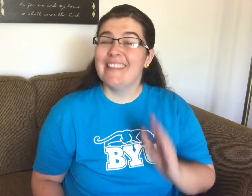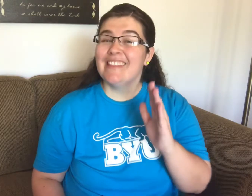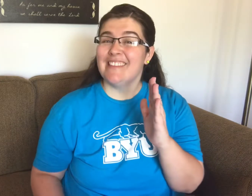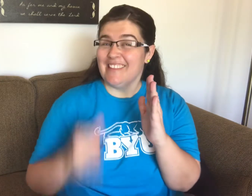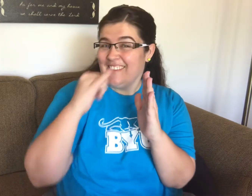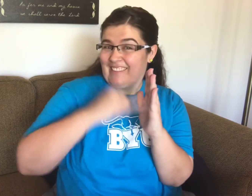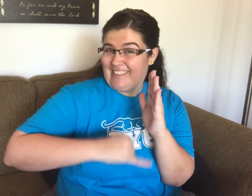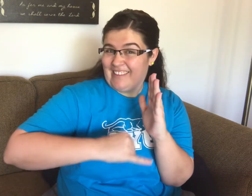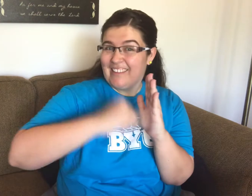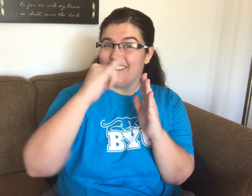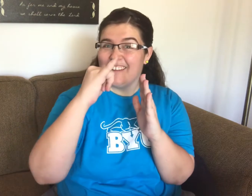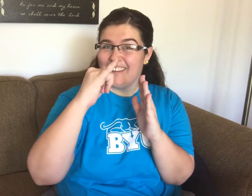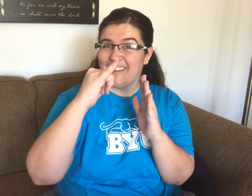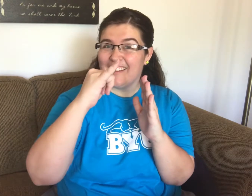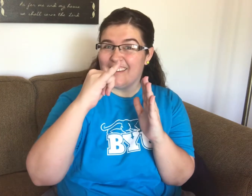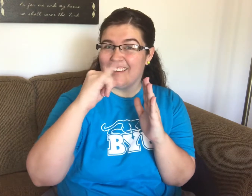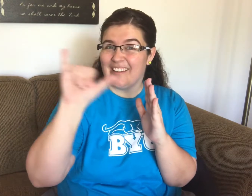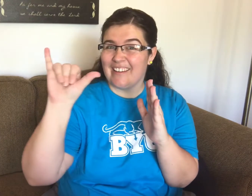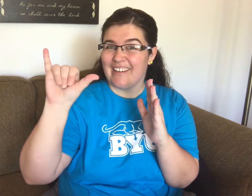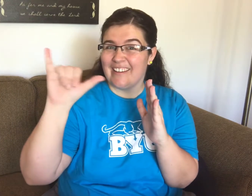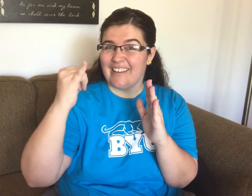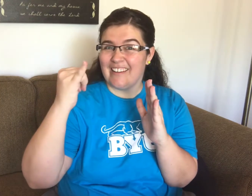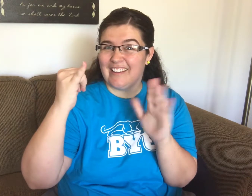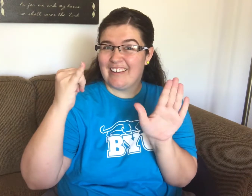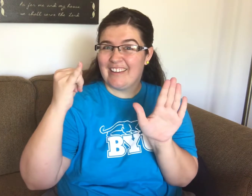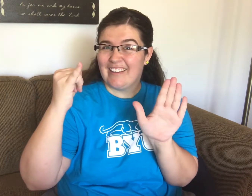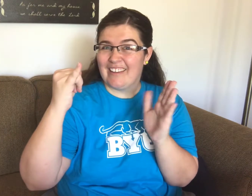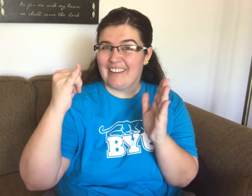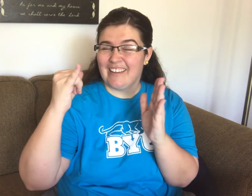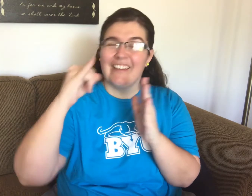Austrian Sign Language for YOUTUBE